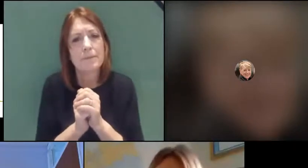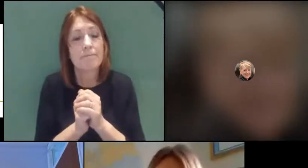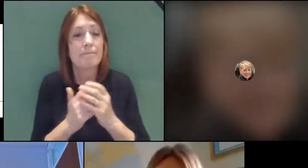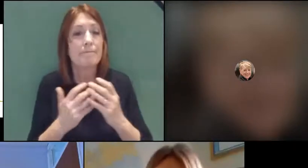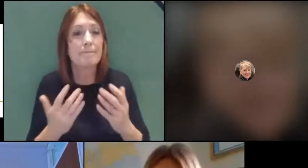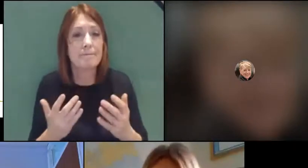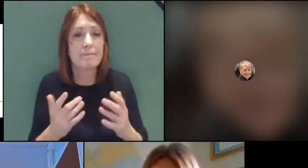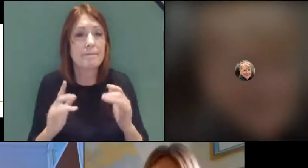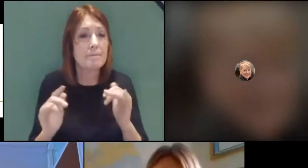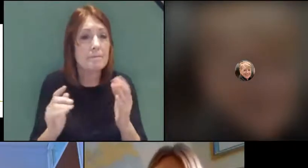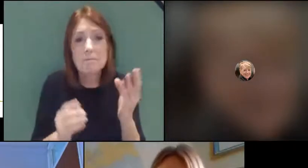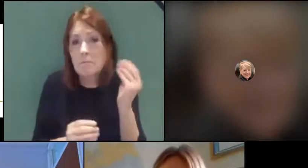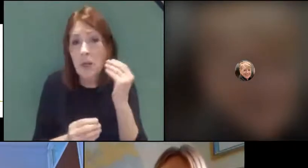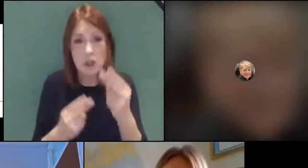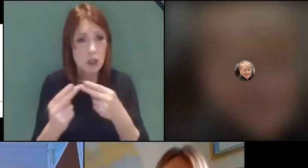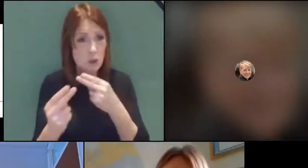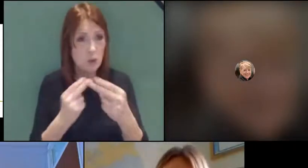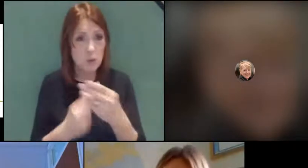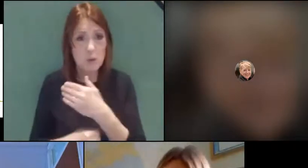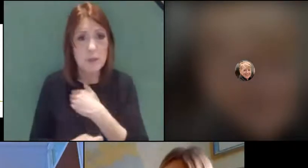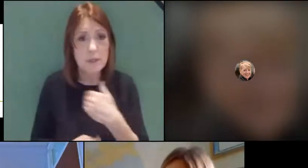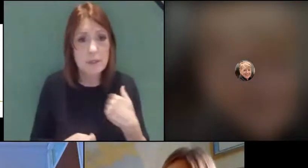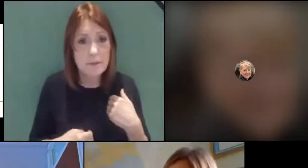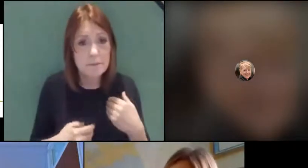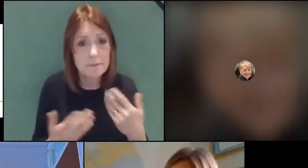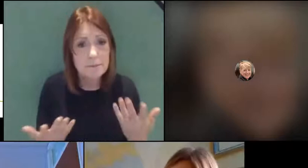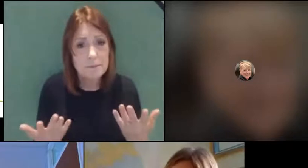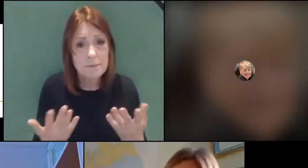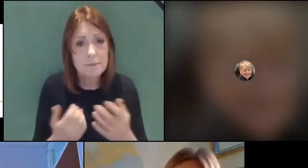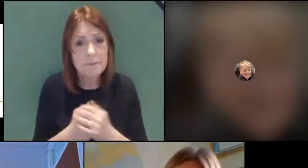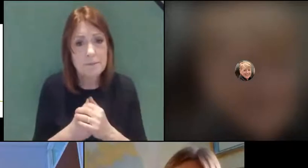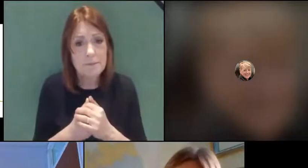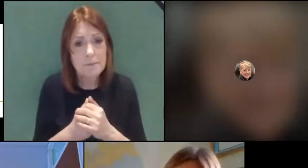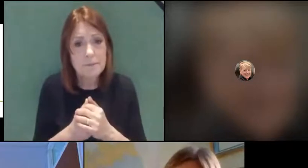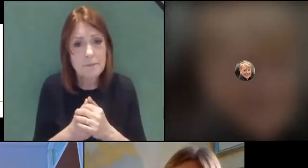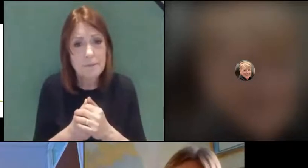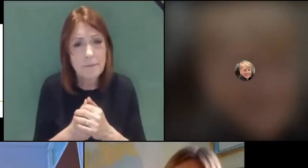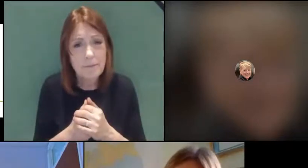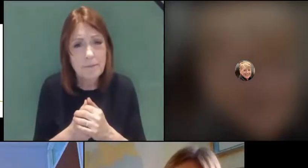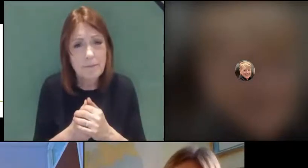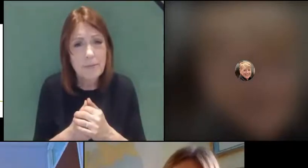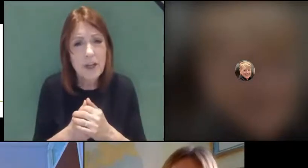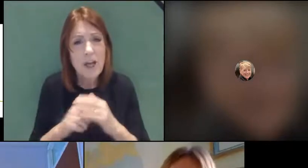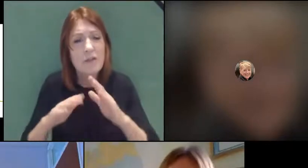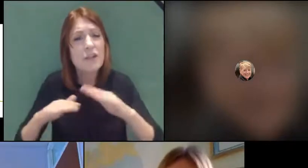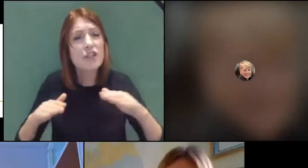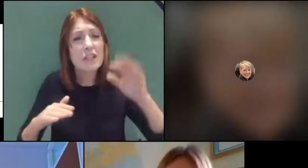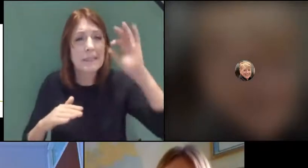You may have heard on the news today that Ann Longfield, the Children's Commissioner, has been